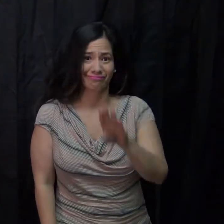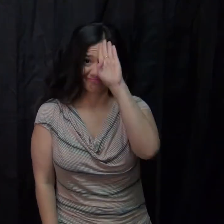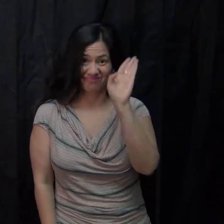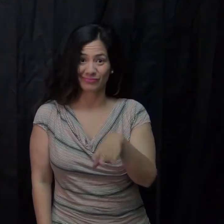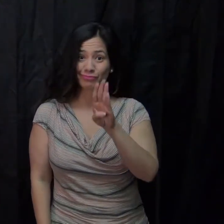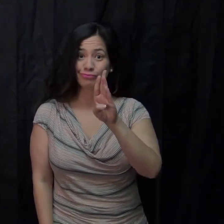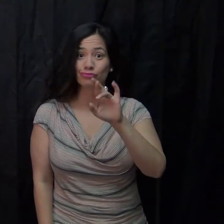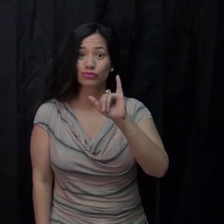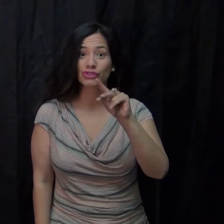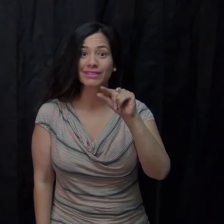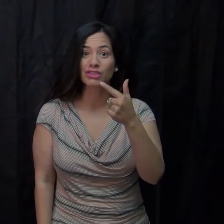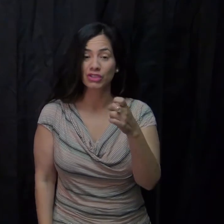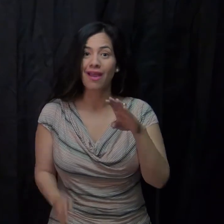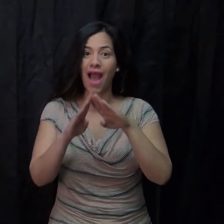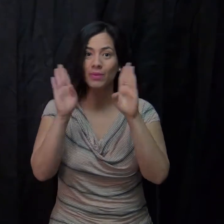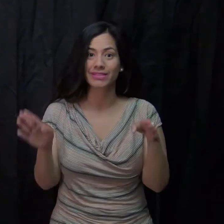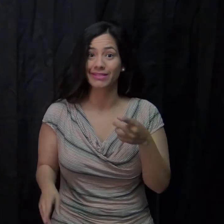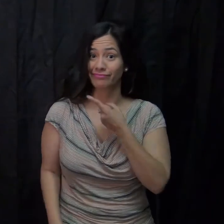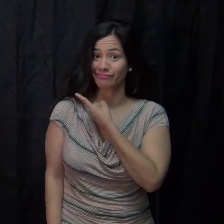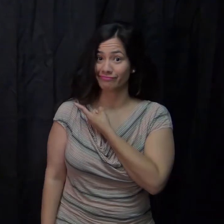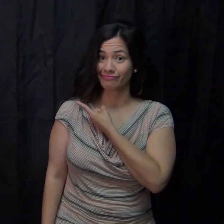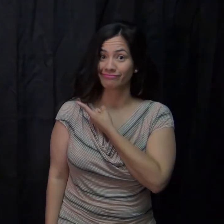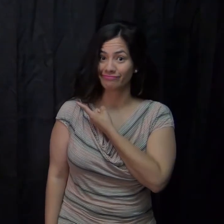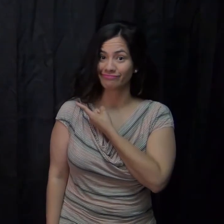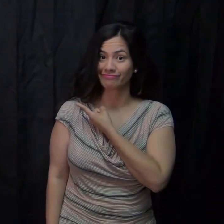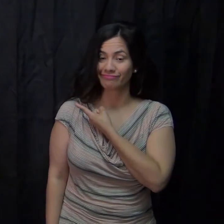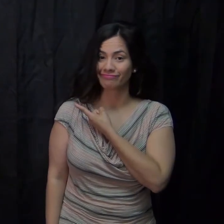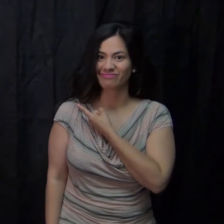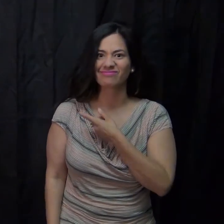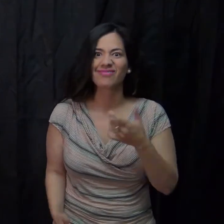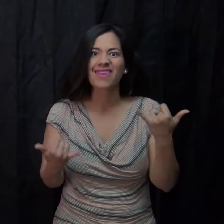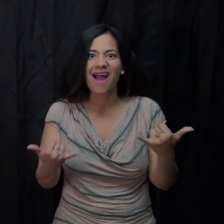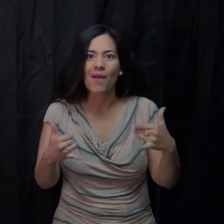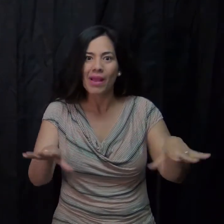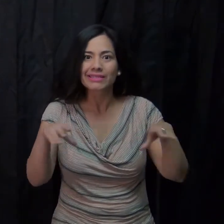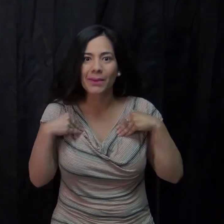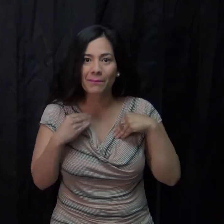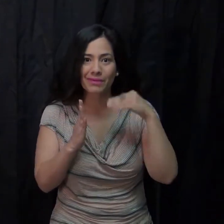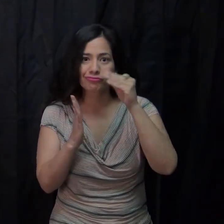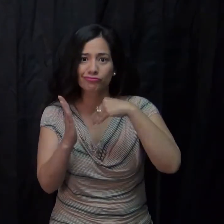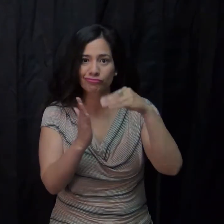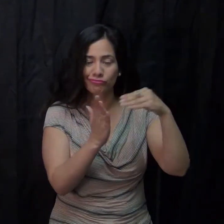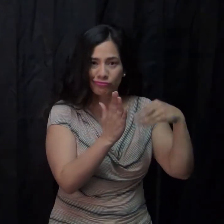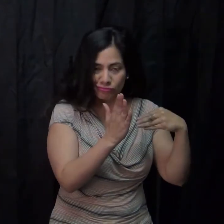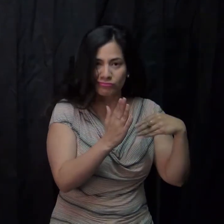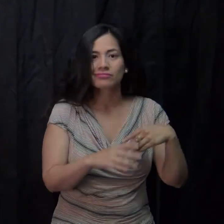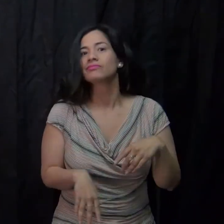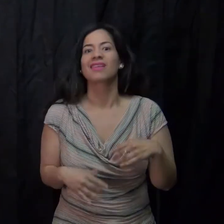Bridge Housing is now accepting completed pre-applications